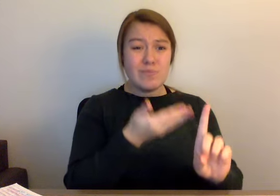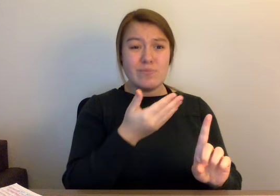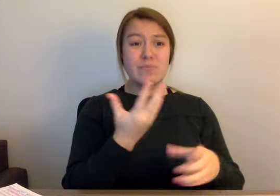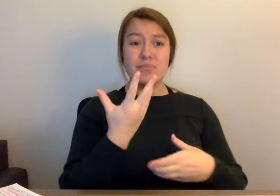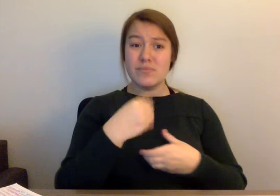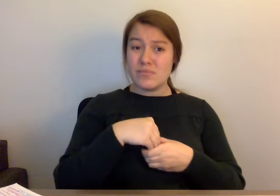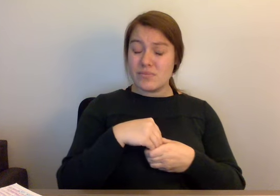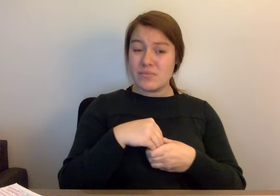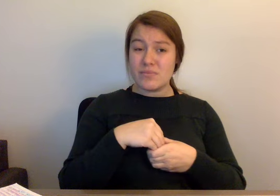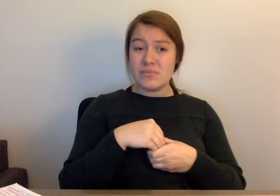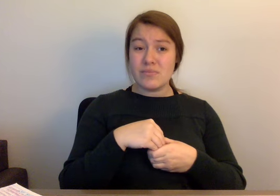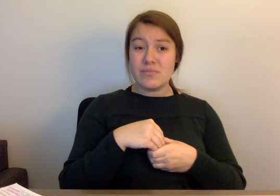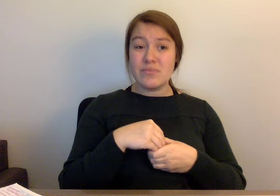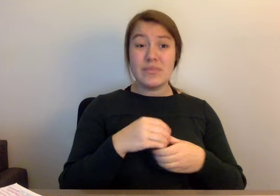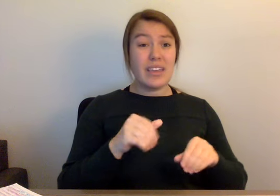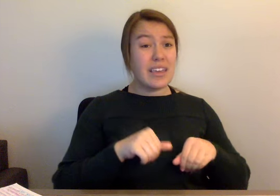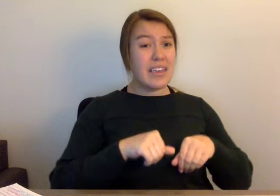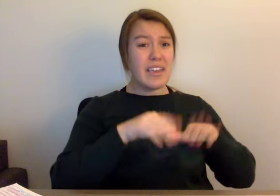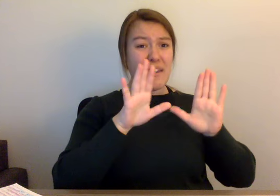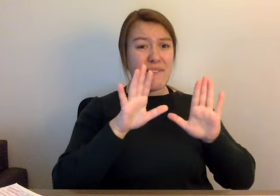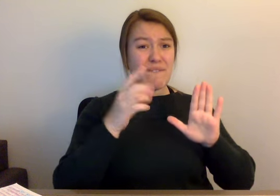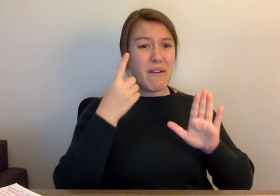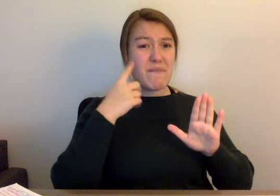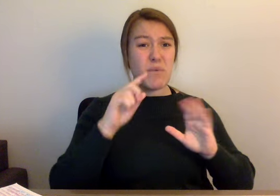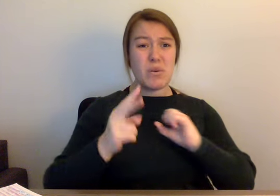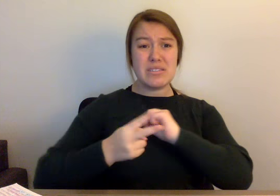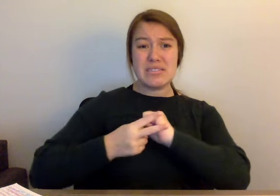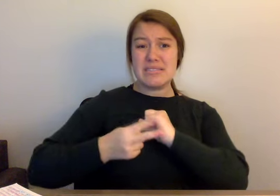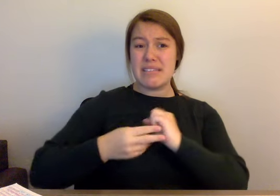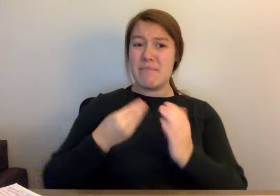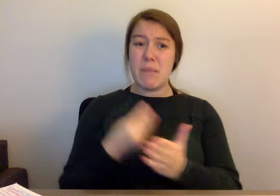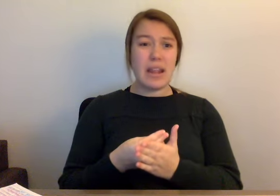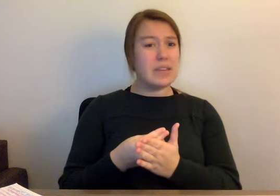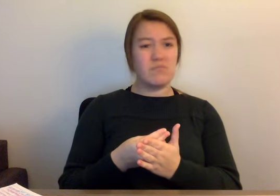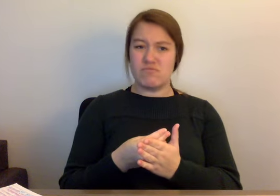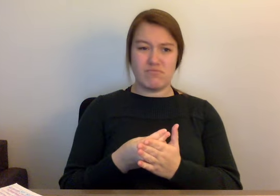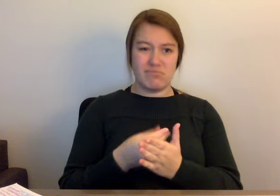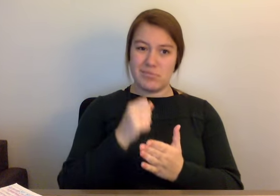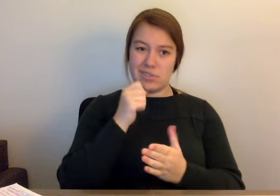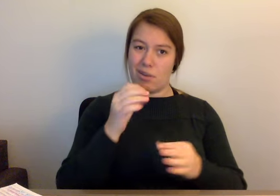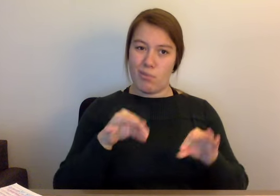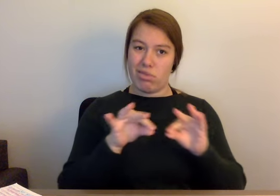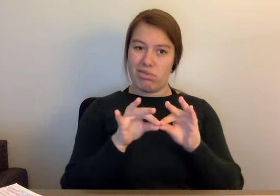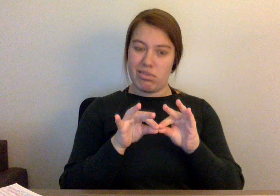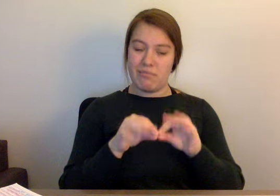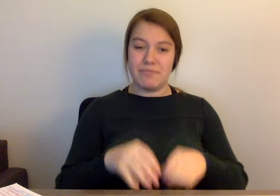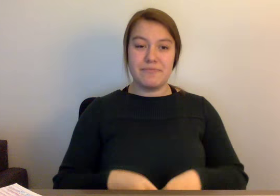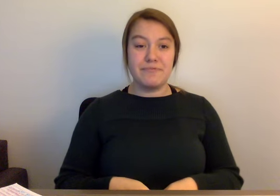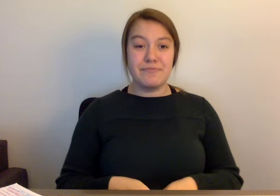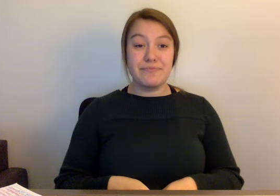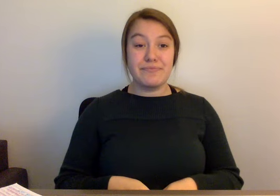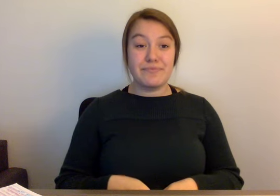up such a loyalty, even to save money. "Think History" is a production of